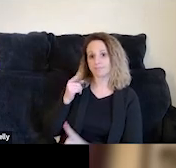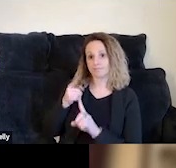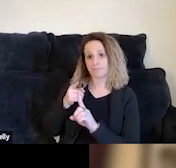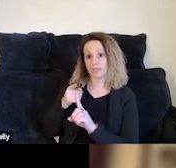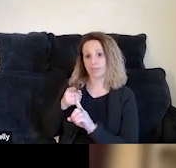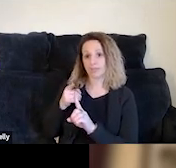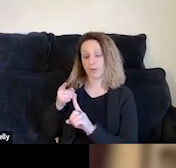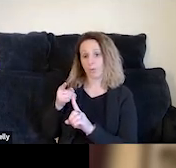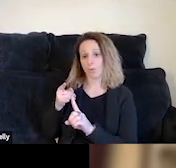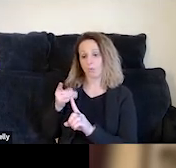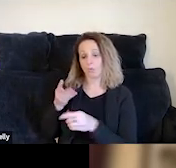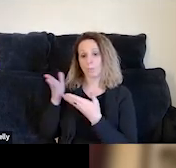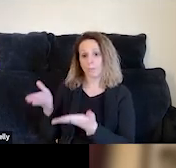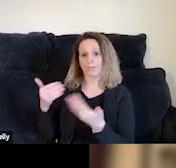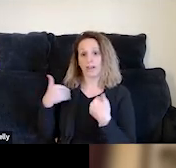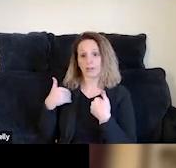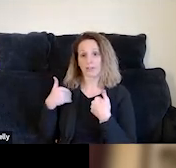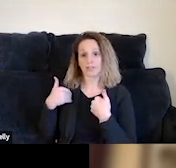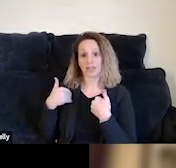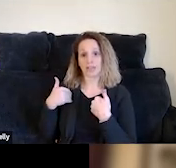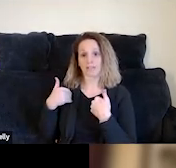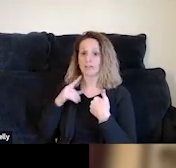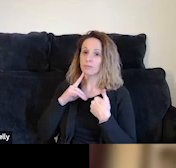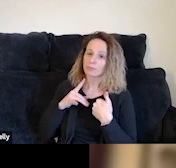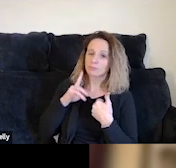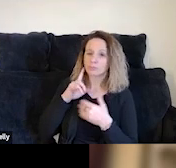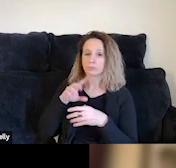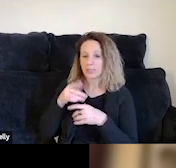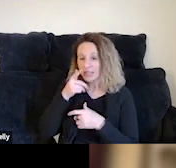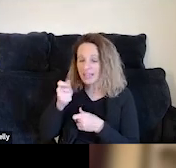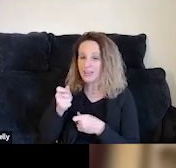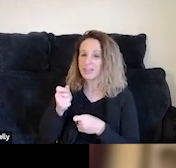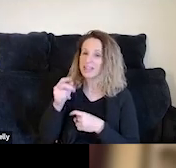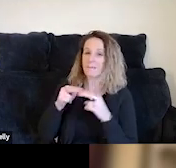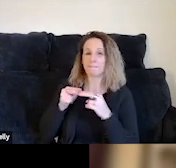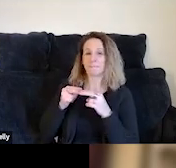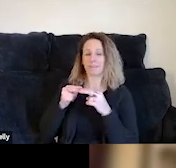that providers like ourselves invest in is building rapport. That's true of any two strangers